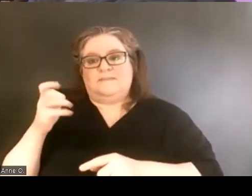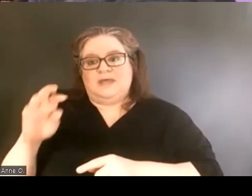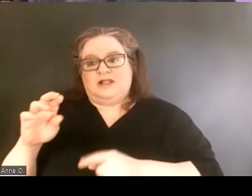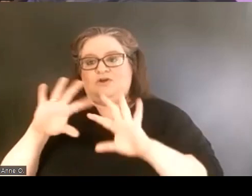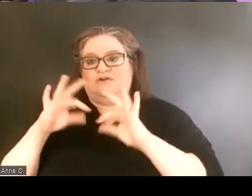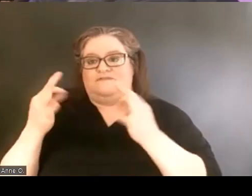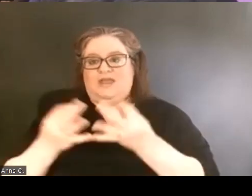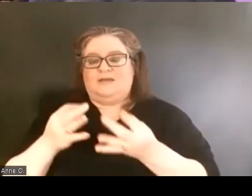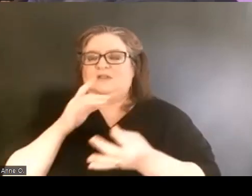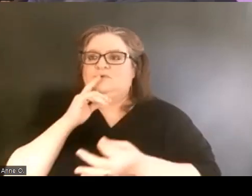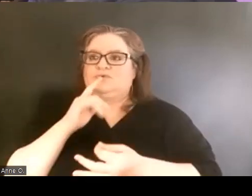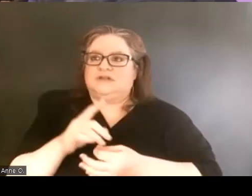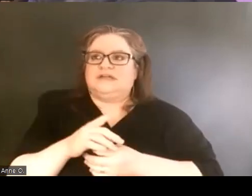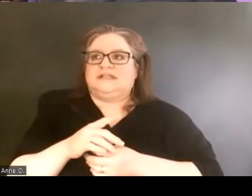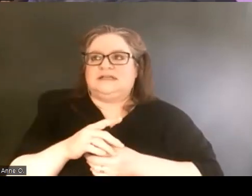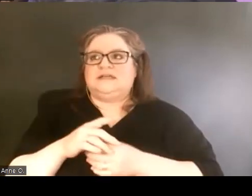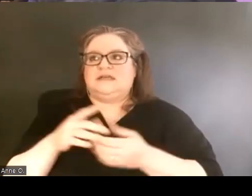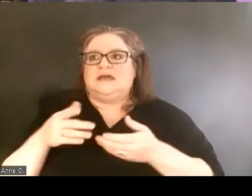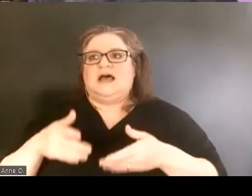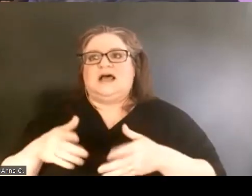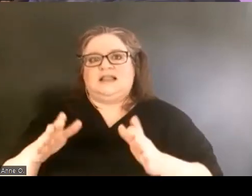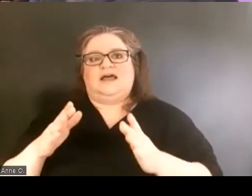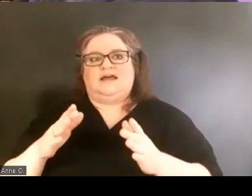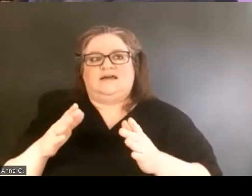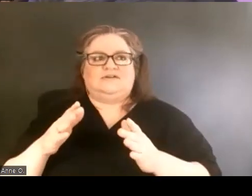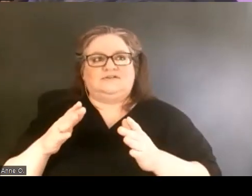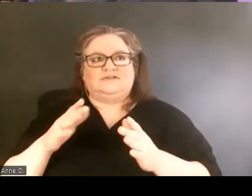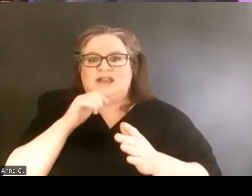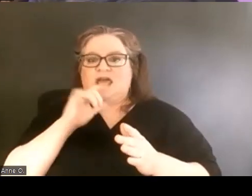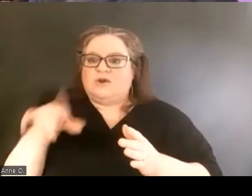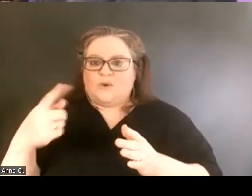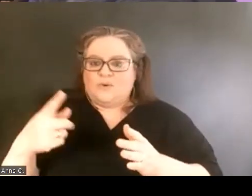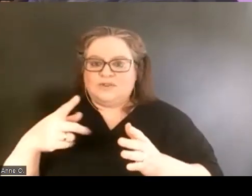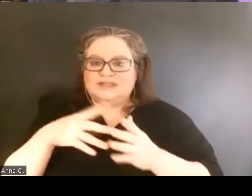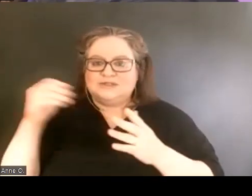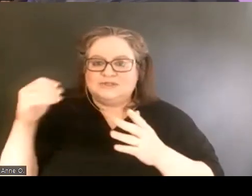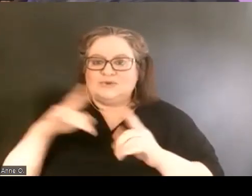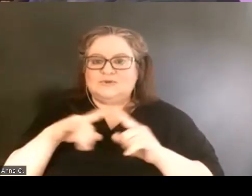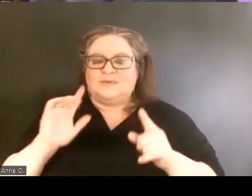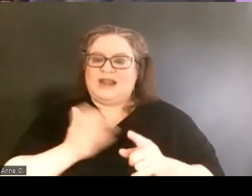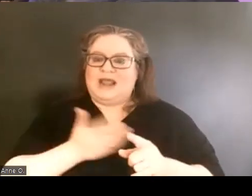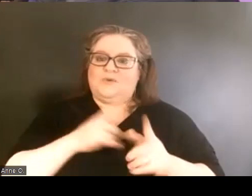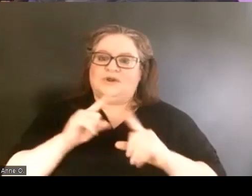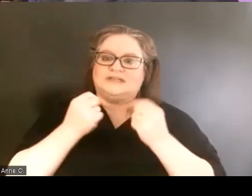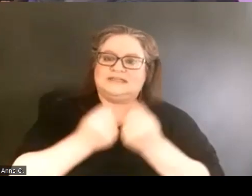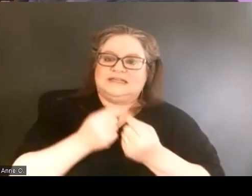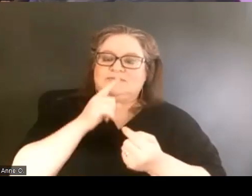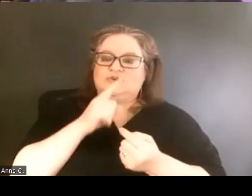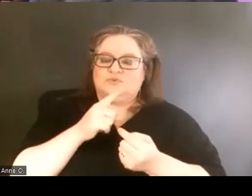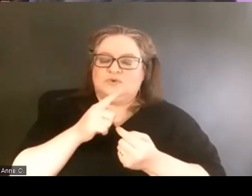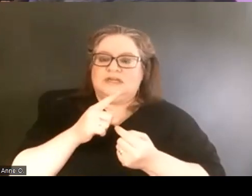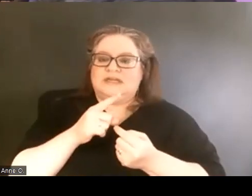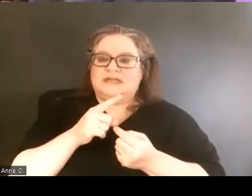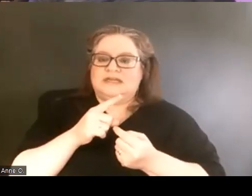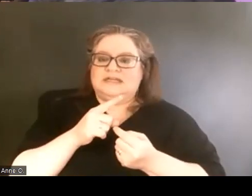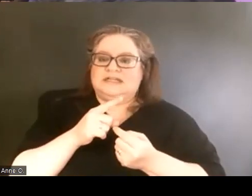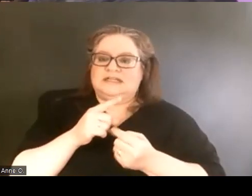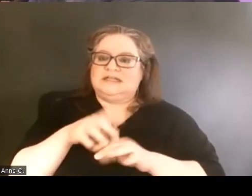really enabled not only the students, but also our team to really invest in a cultural center